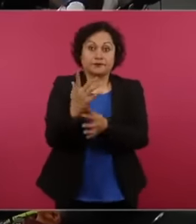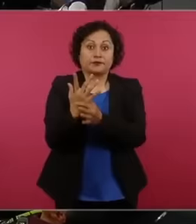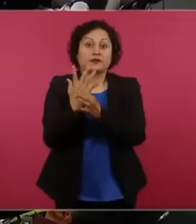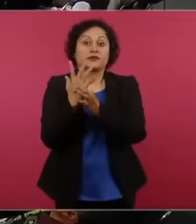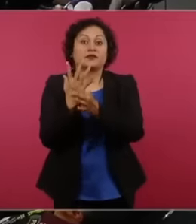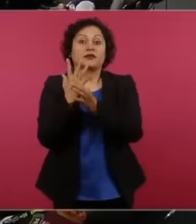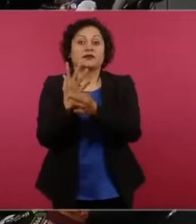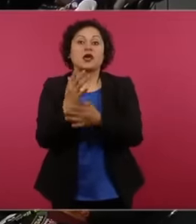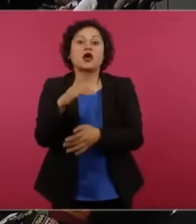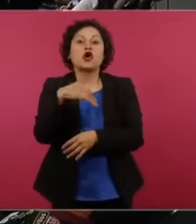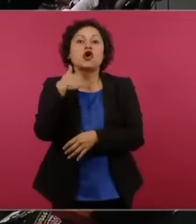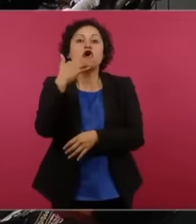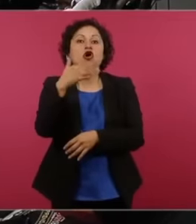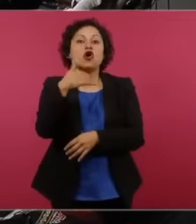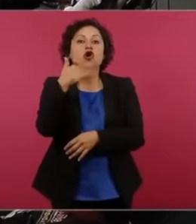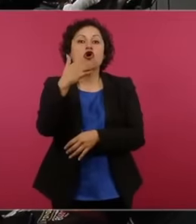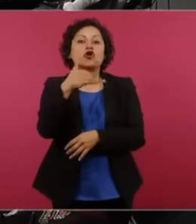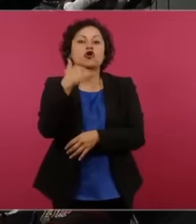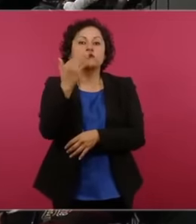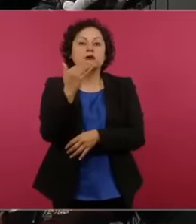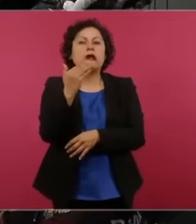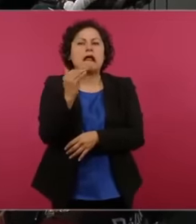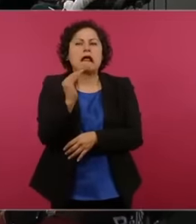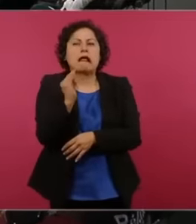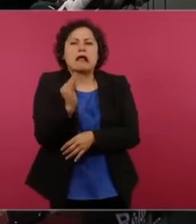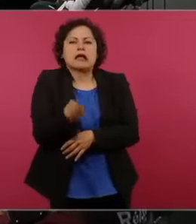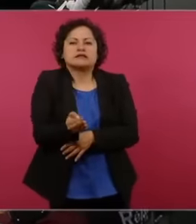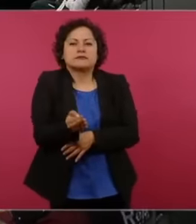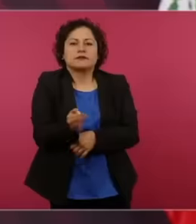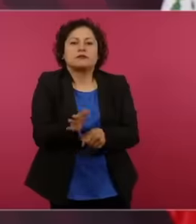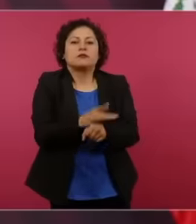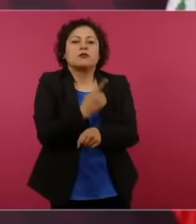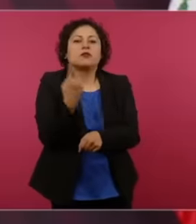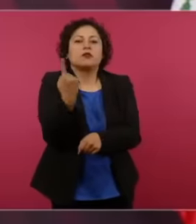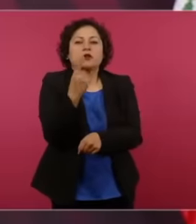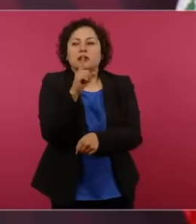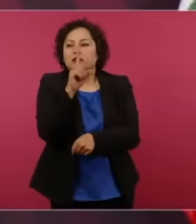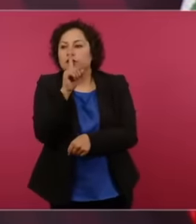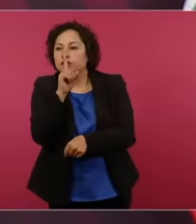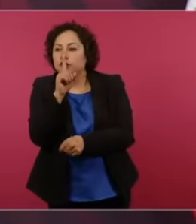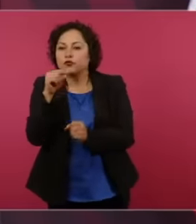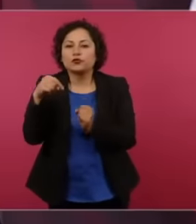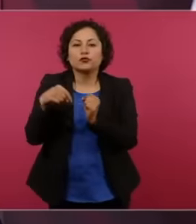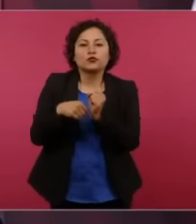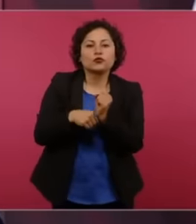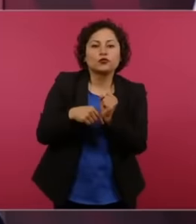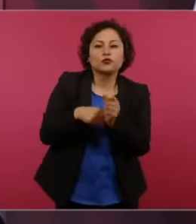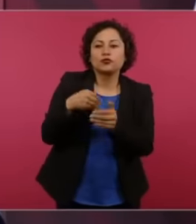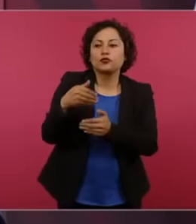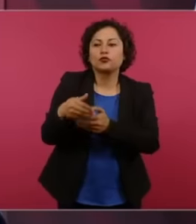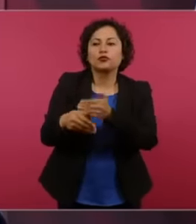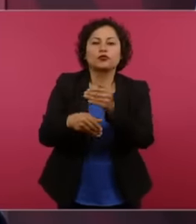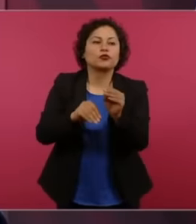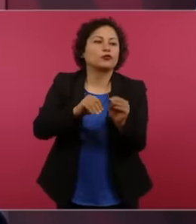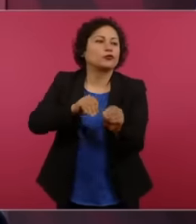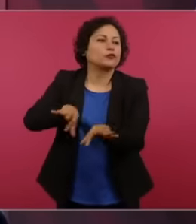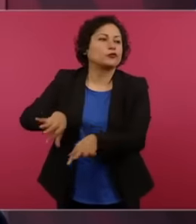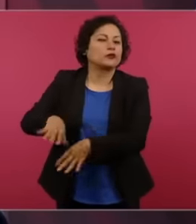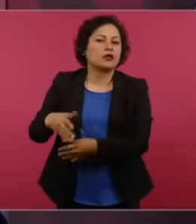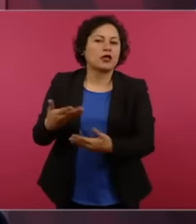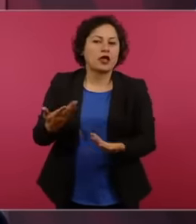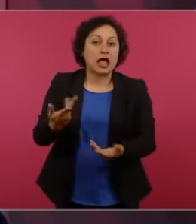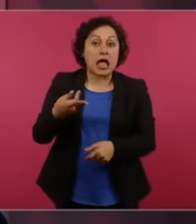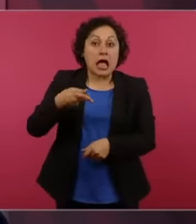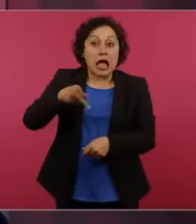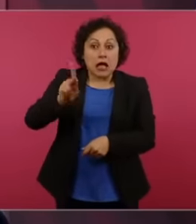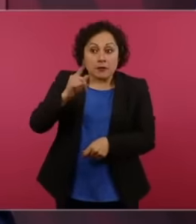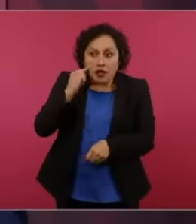caught, if they are caught, the